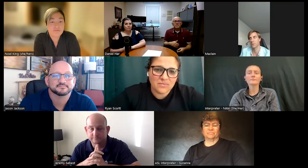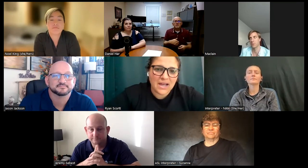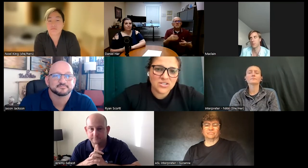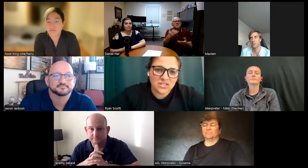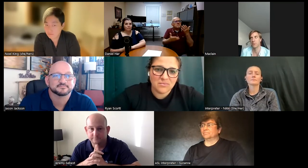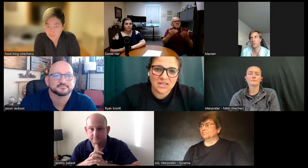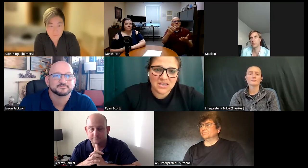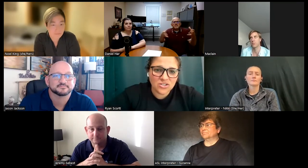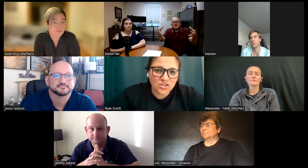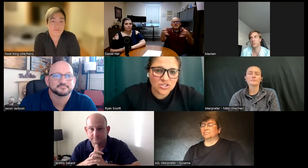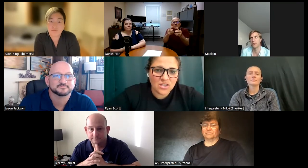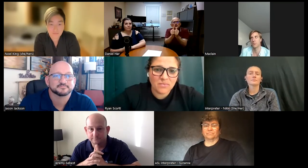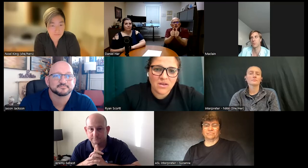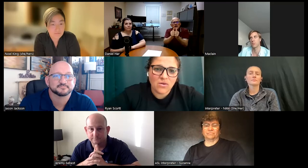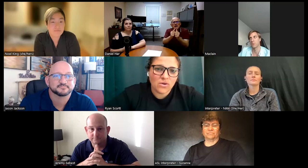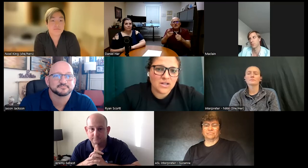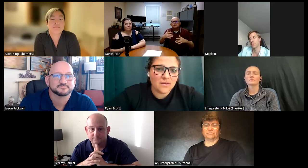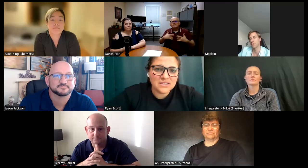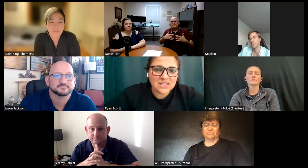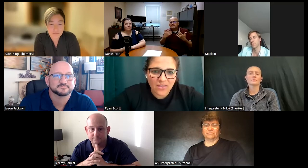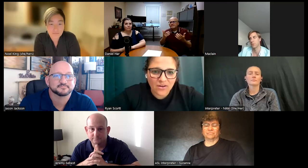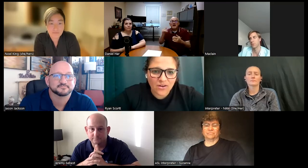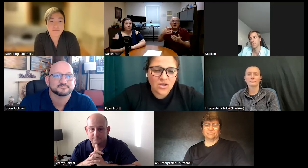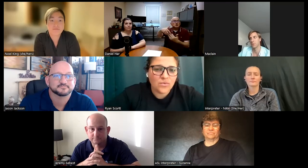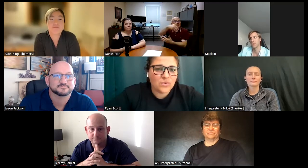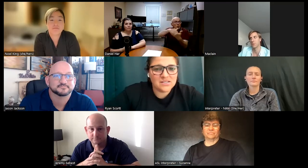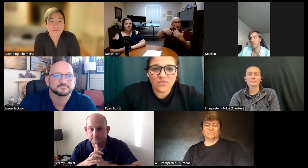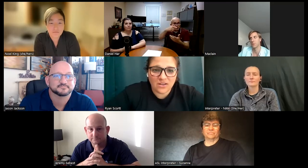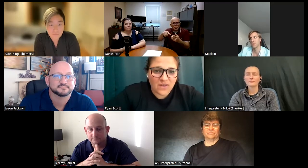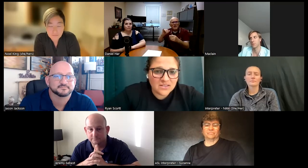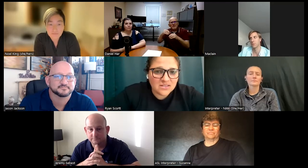passionate and be it an internship or coming together when different events